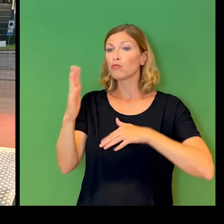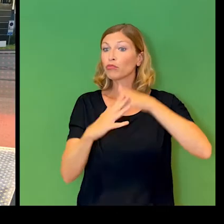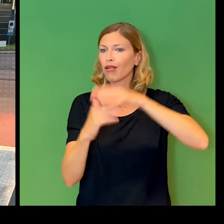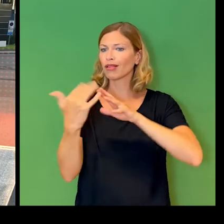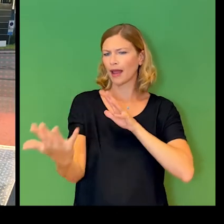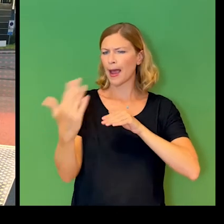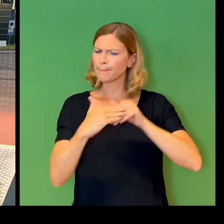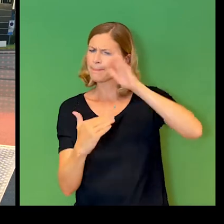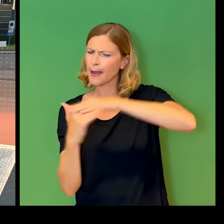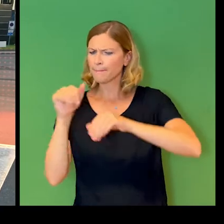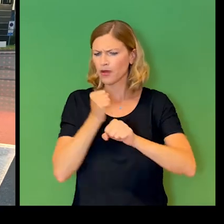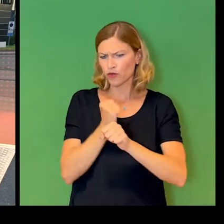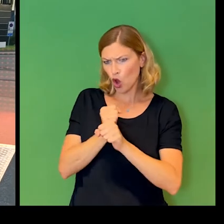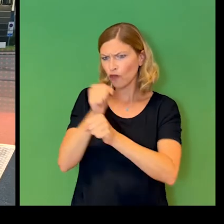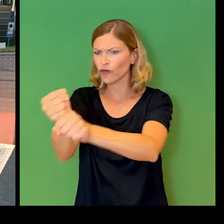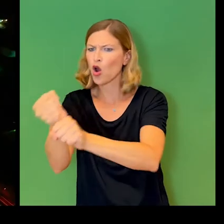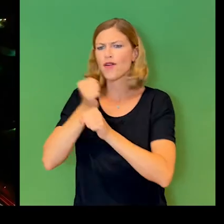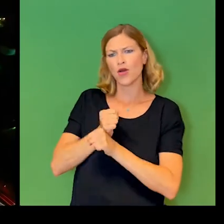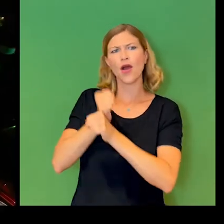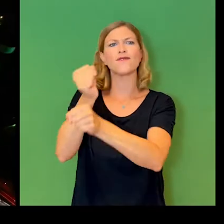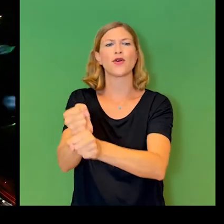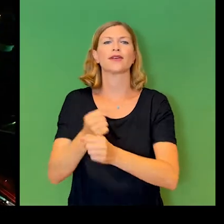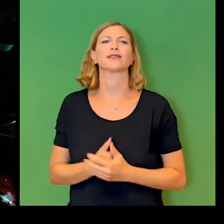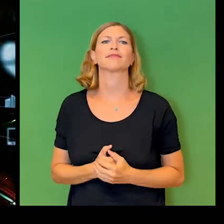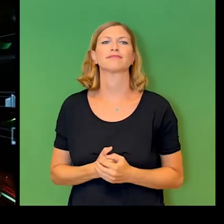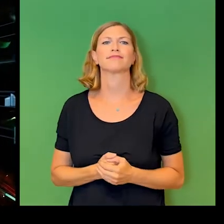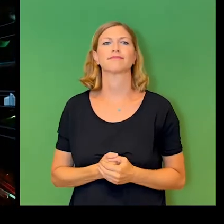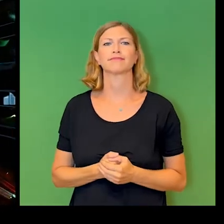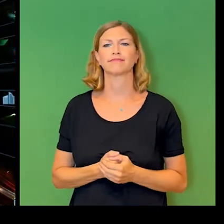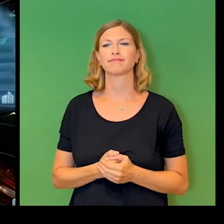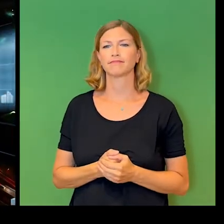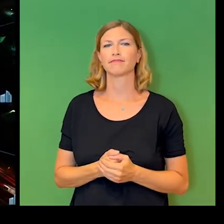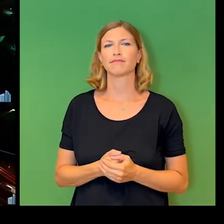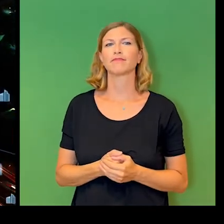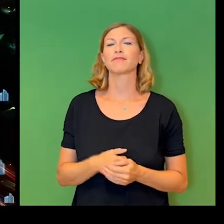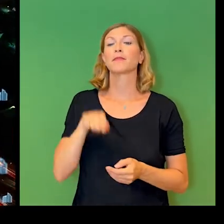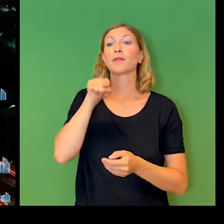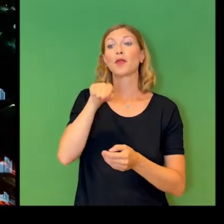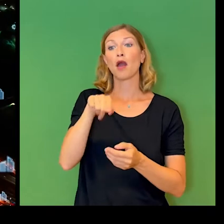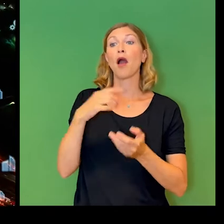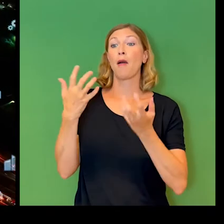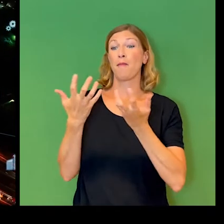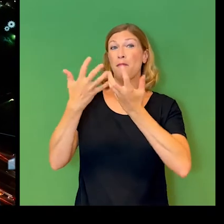to any of us. Machine learning is an imitation of human learning.